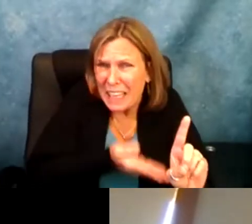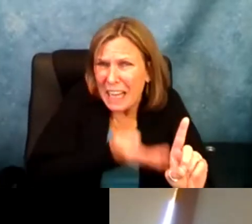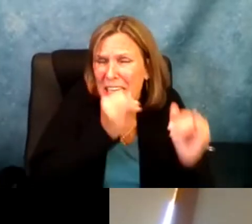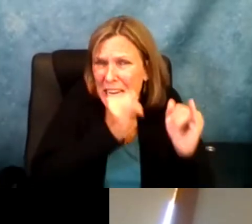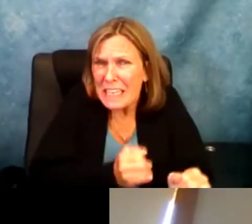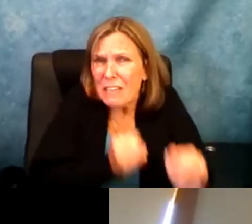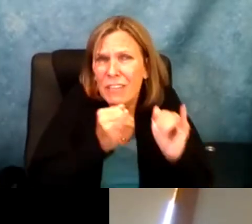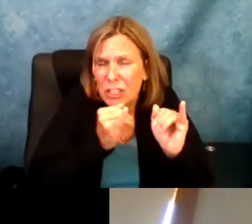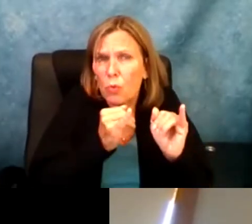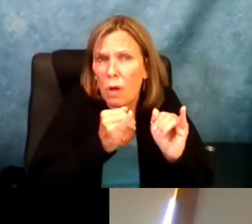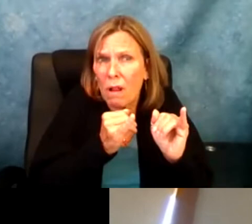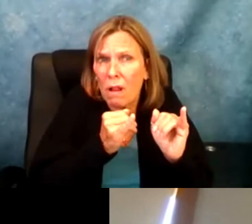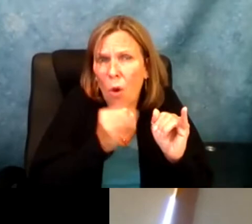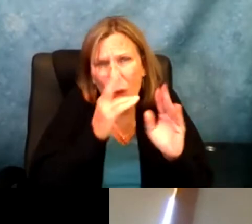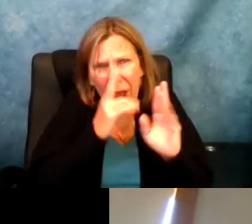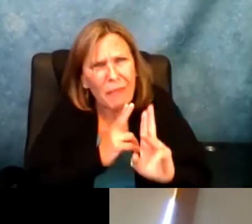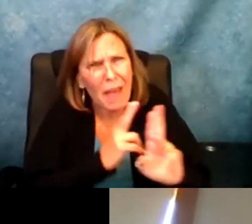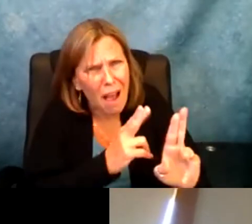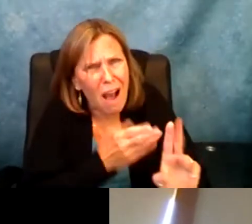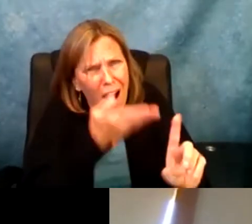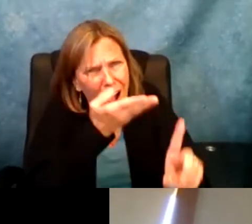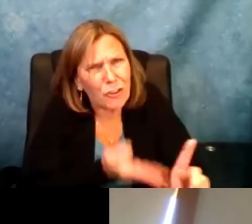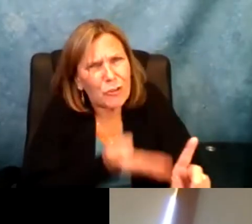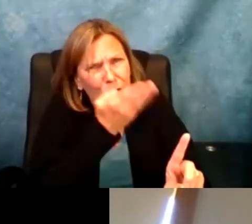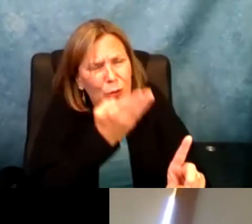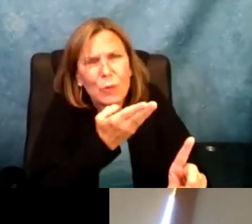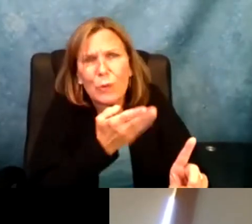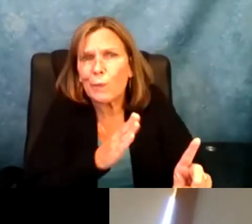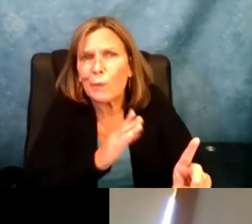standardized sense and in a more